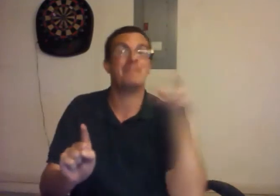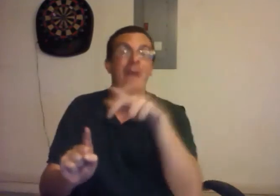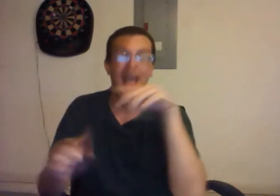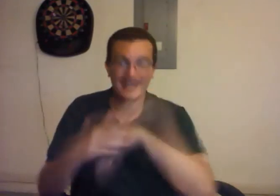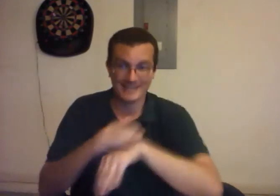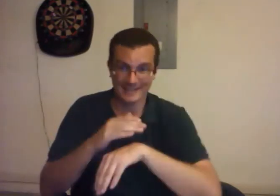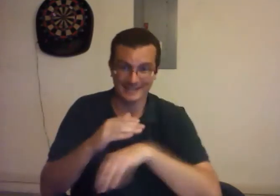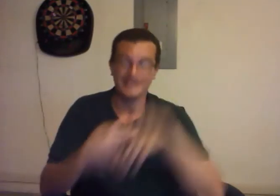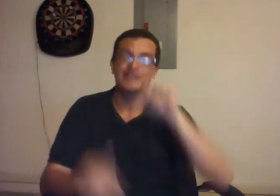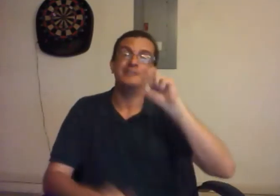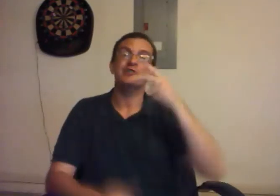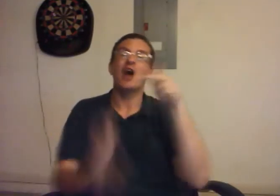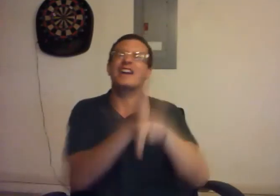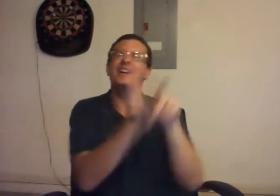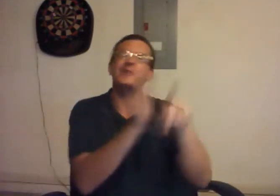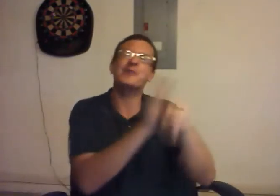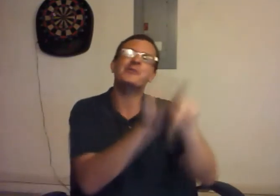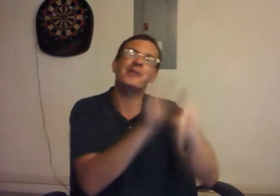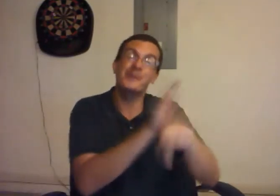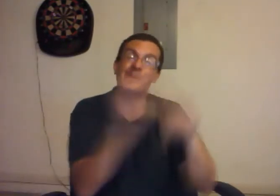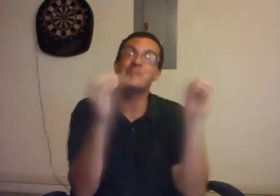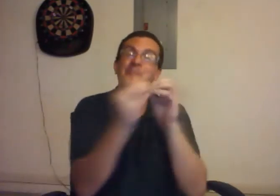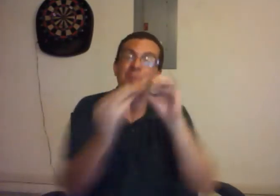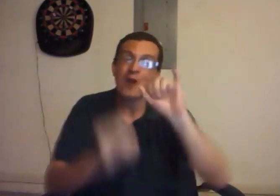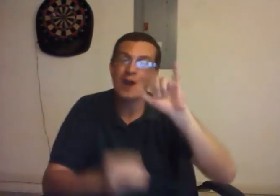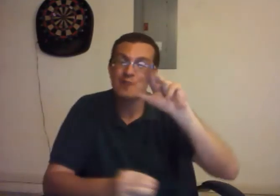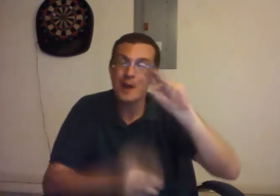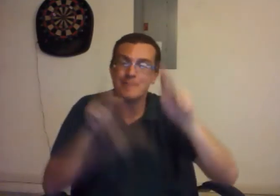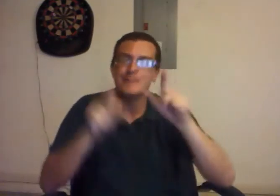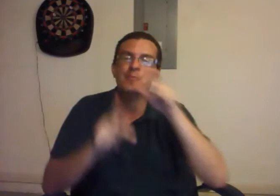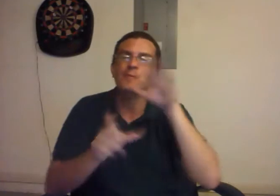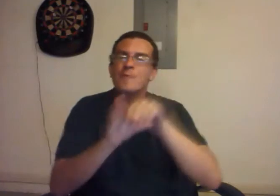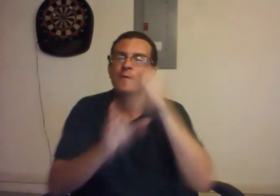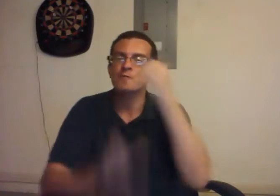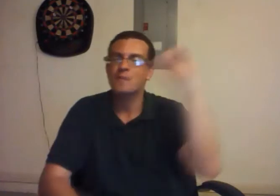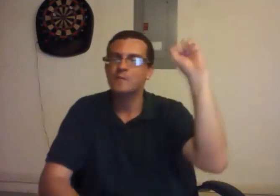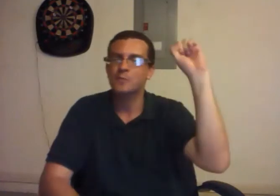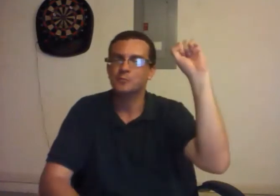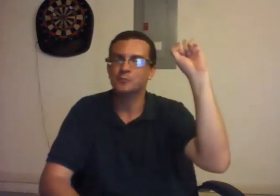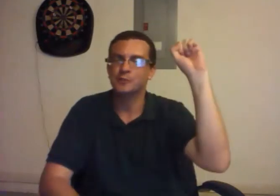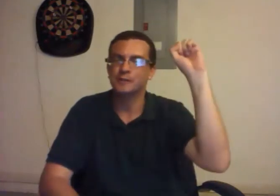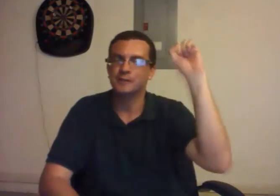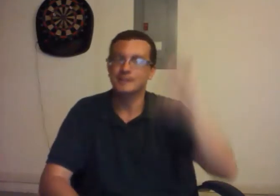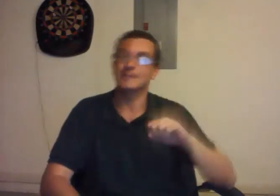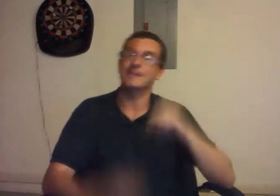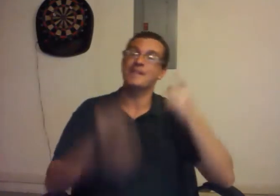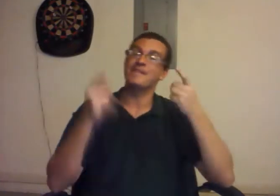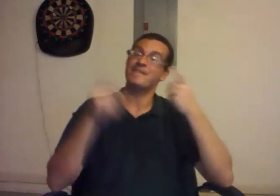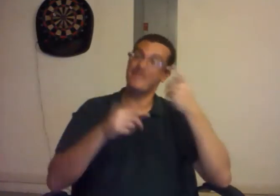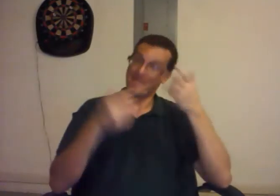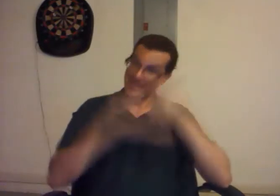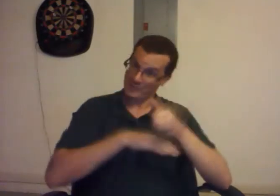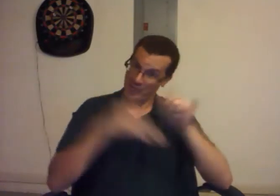He kills more people involved in the revolution against him.